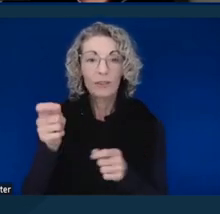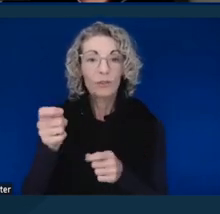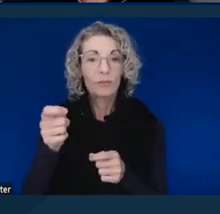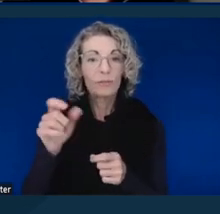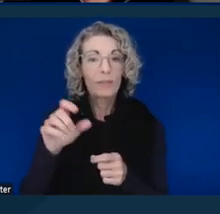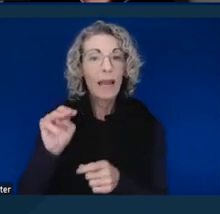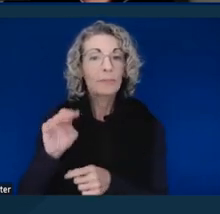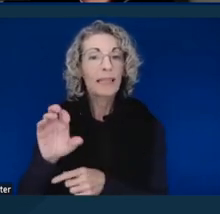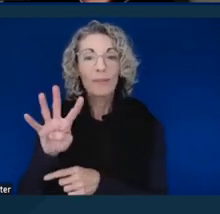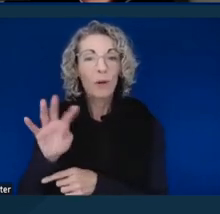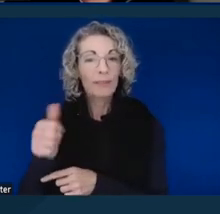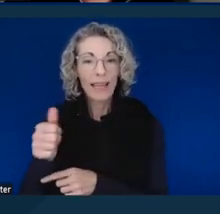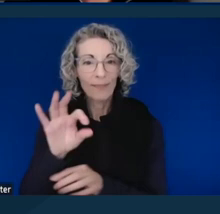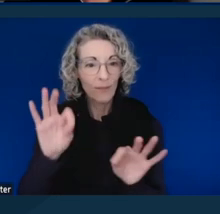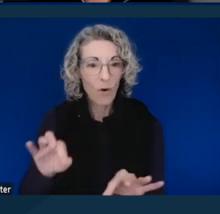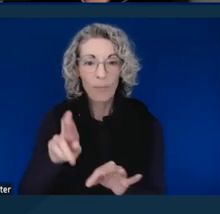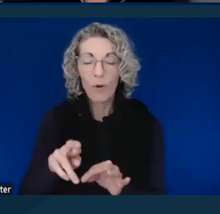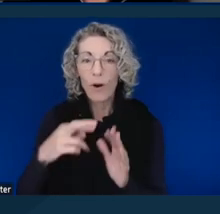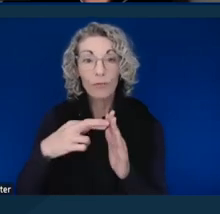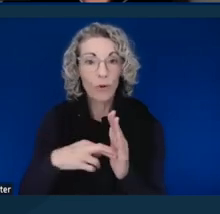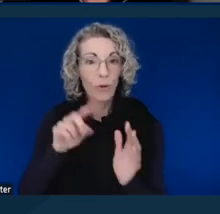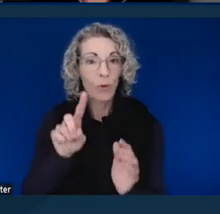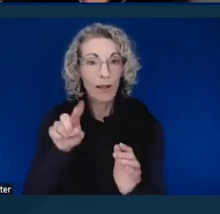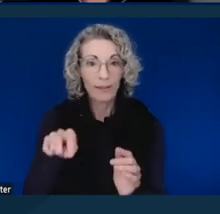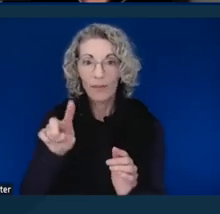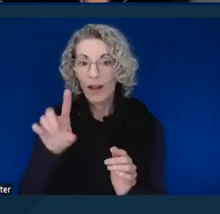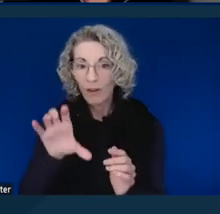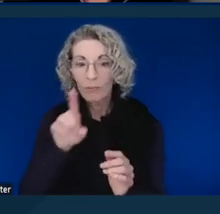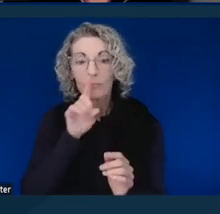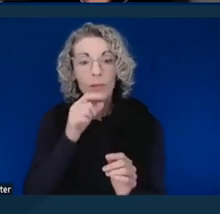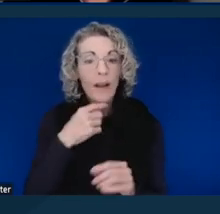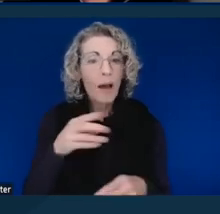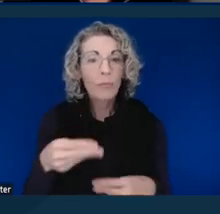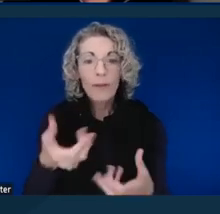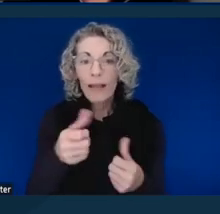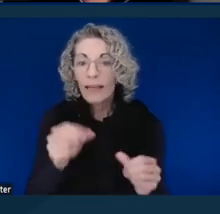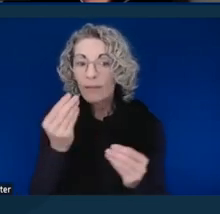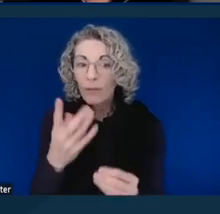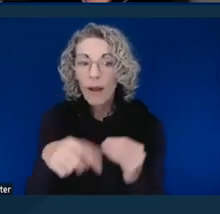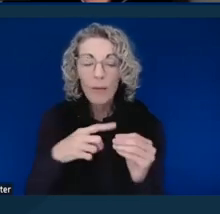or Rule 1.100, doesn't provide any information about the ADA coordinator.